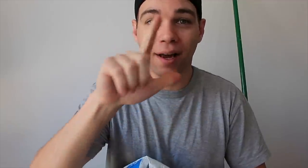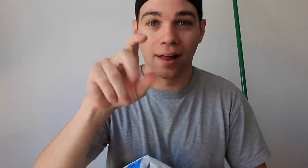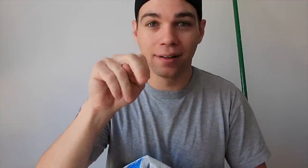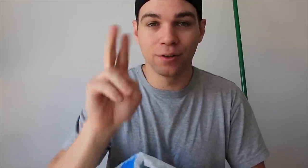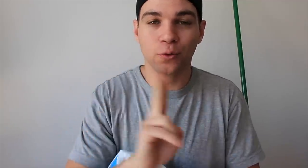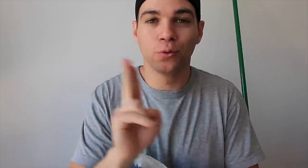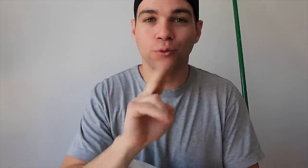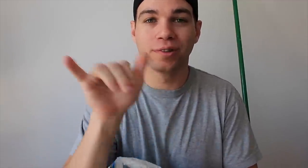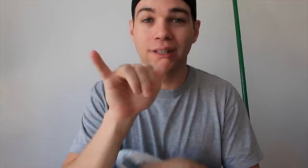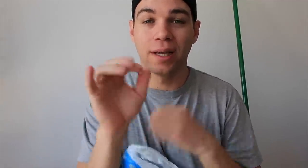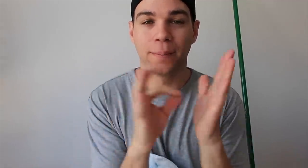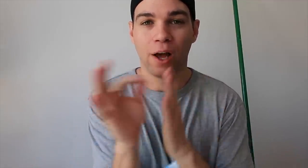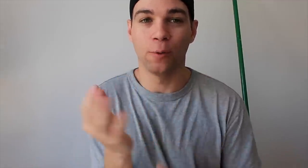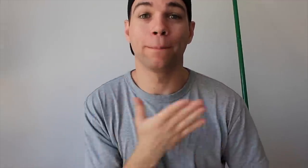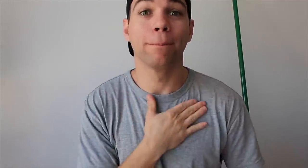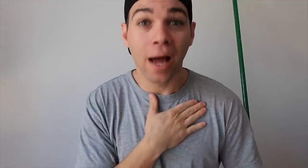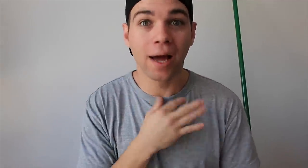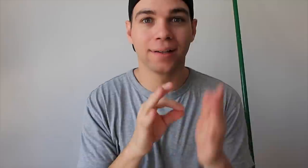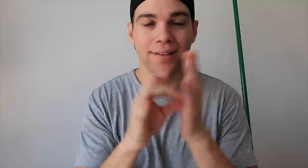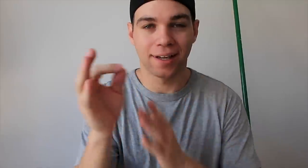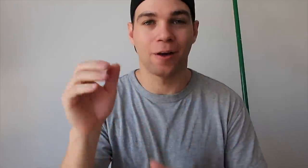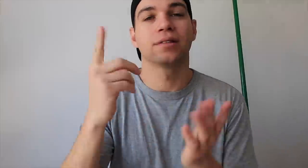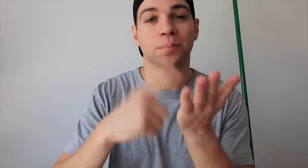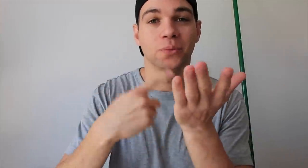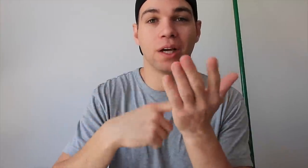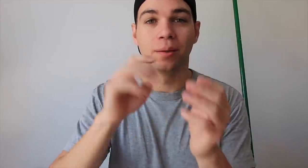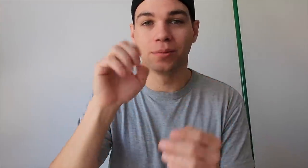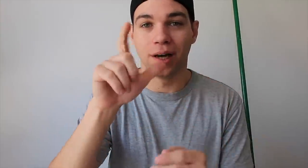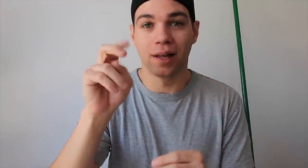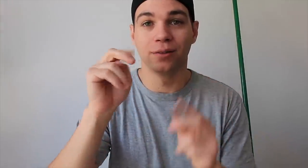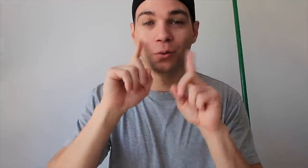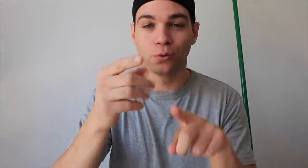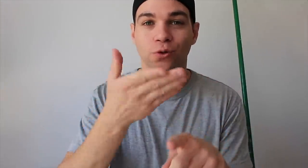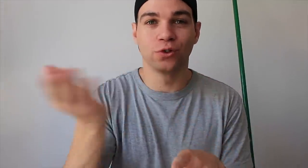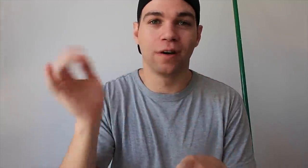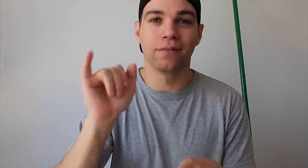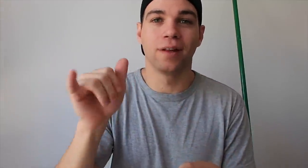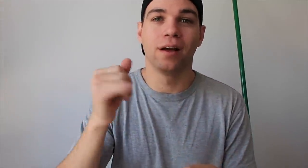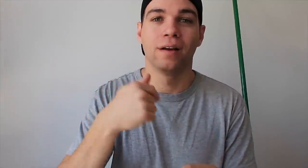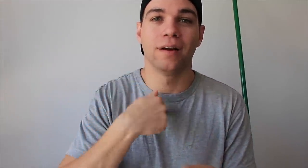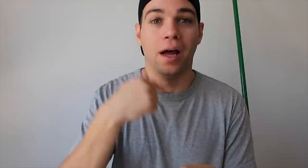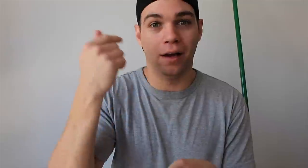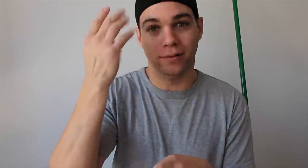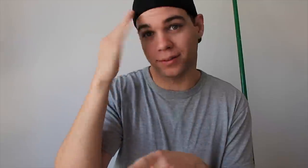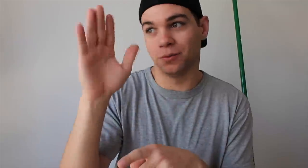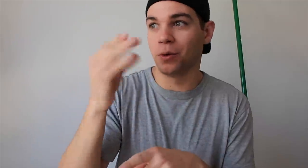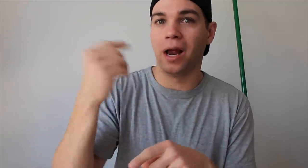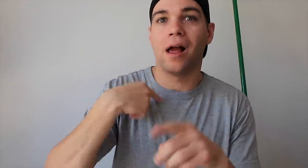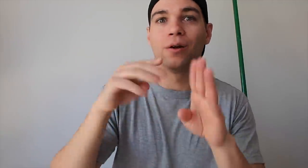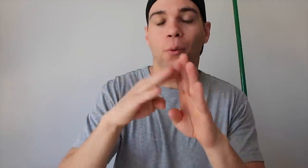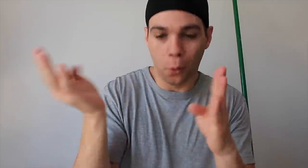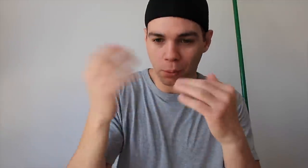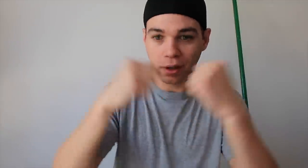Me and Ellen use the same account. MY account so sometimes Ellen orders stuff that I didn't know about and I open it and...